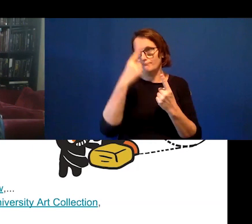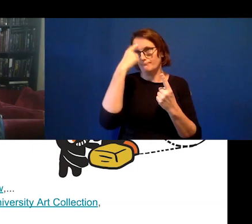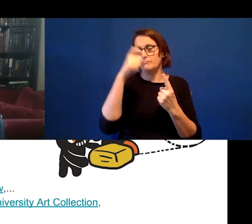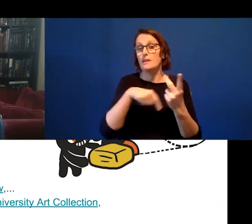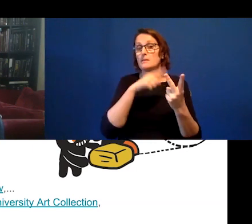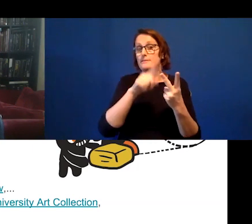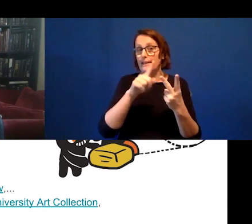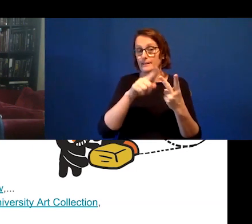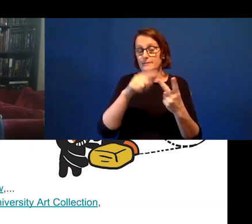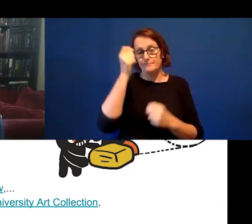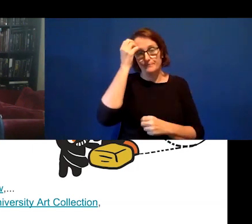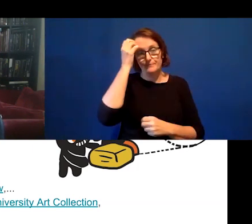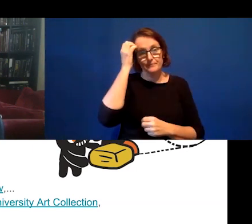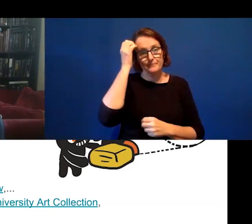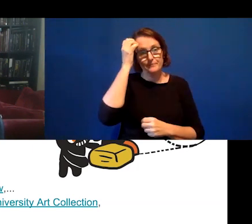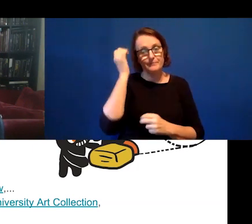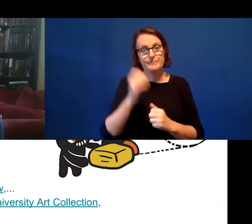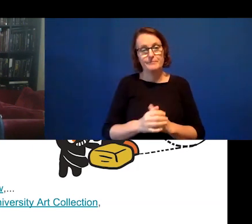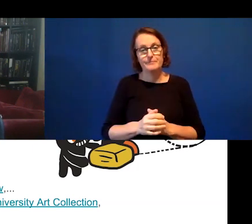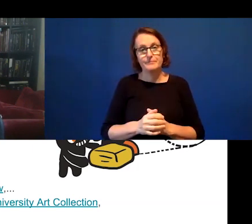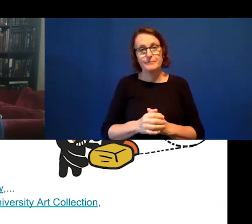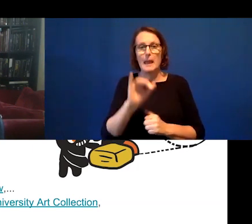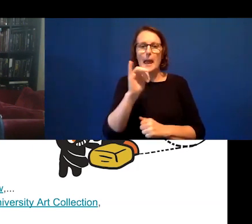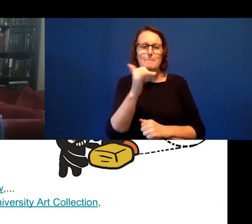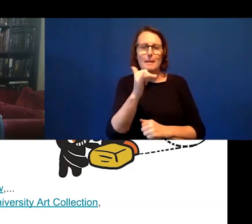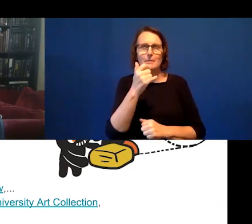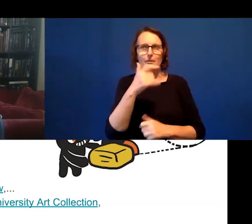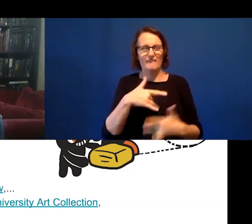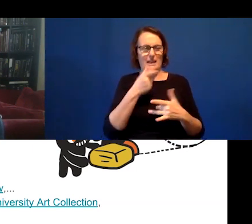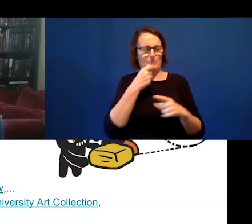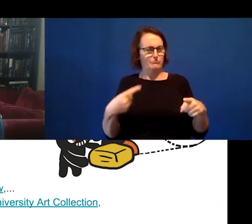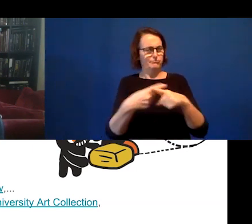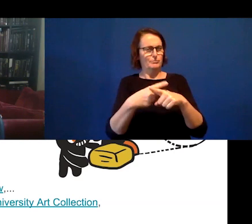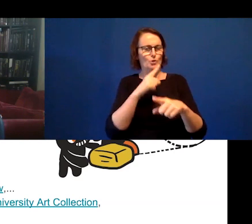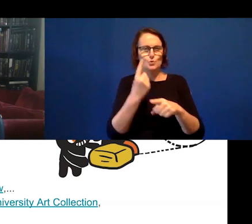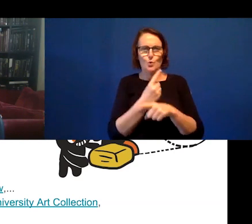Second - something that will probably be contradictory - ease of use.